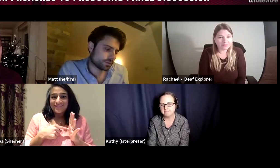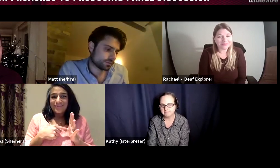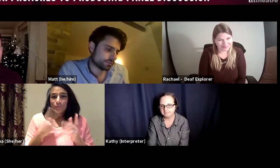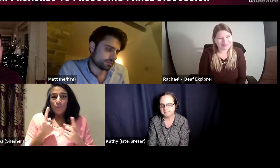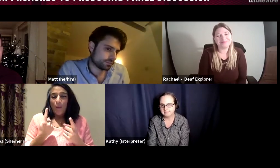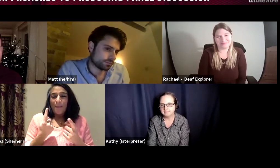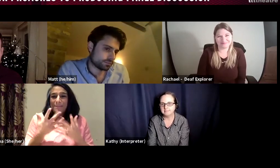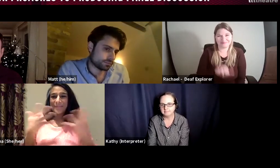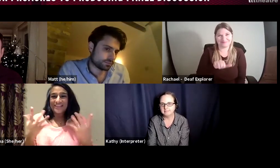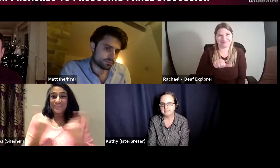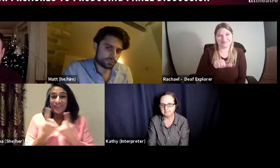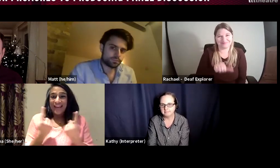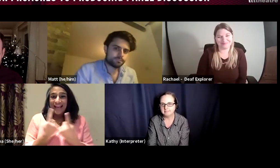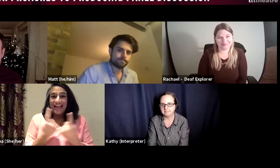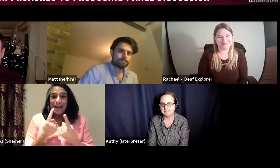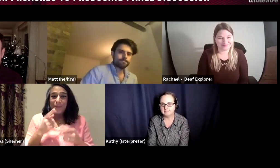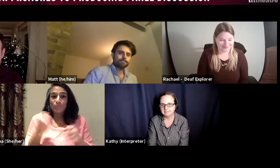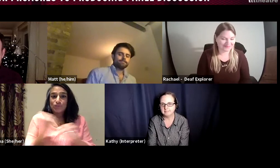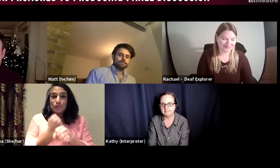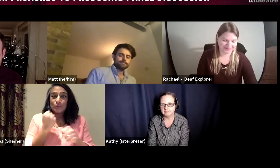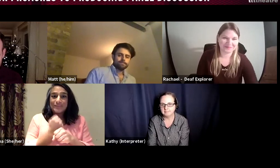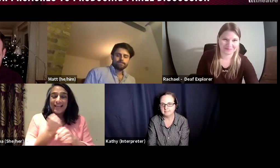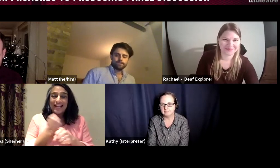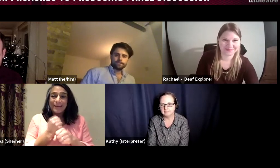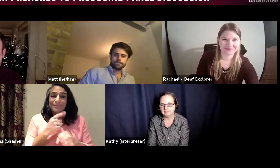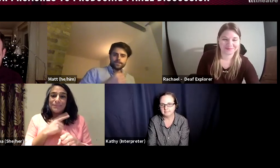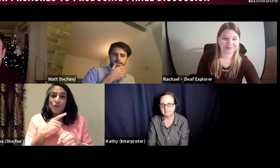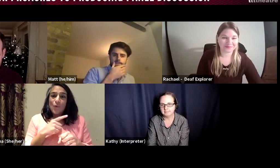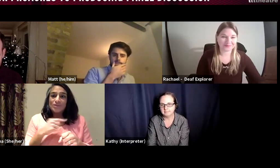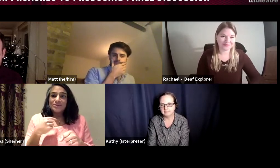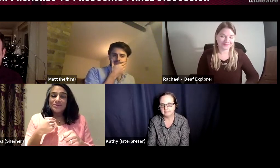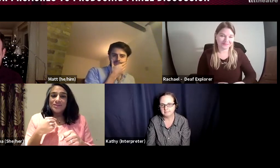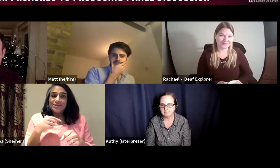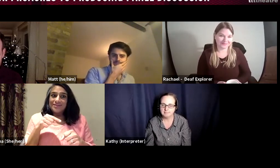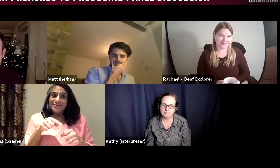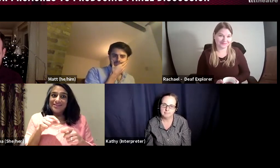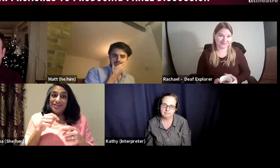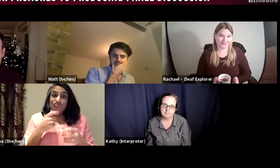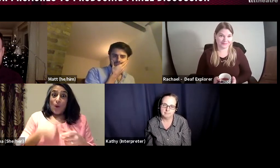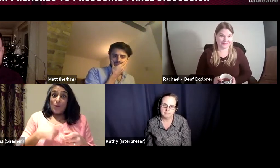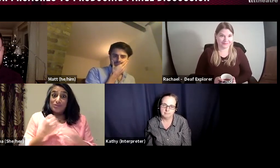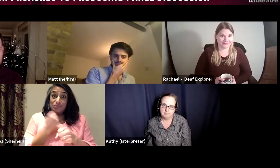real passion about the project you are were on and one of the biggest things about producing